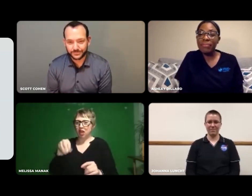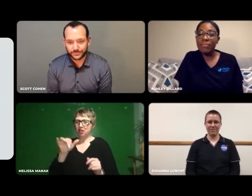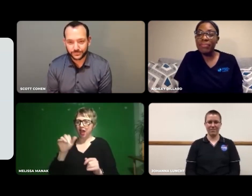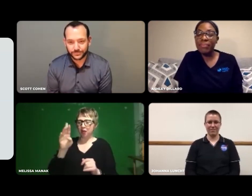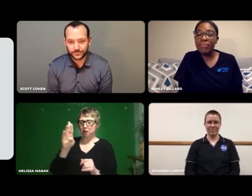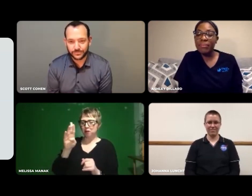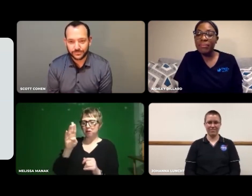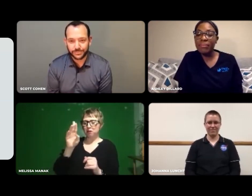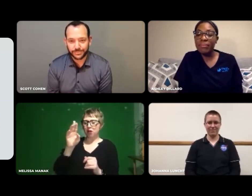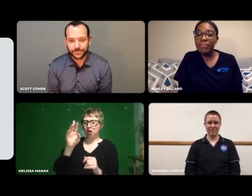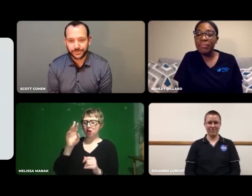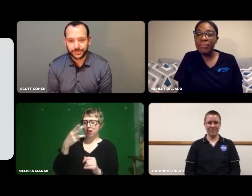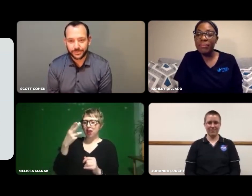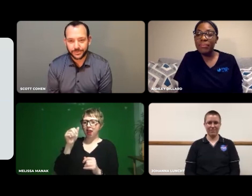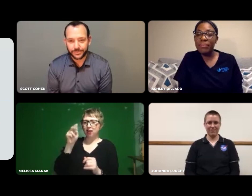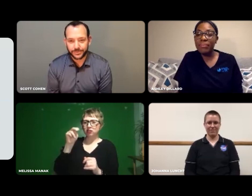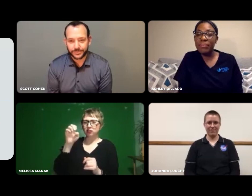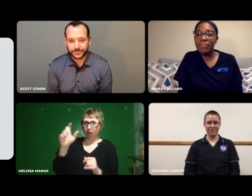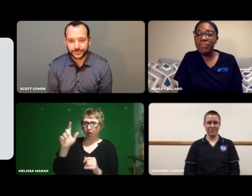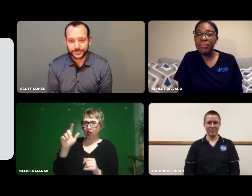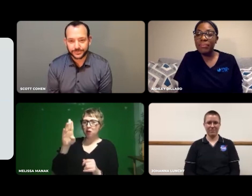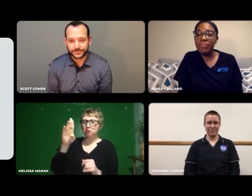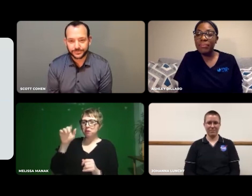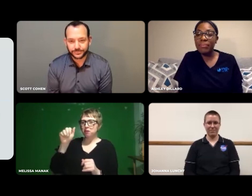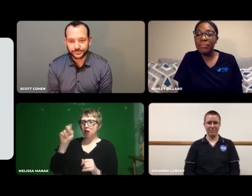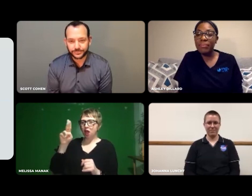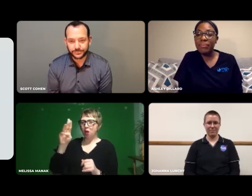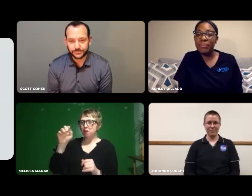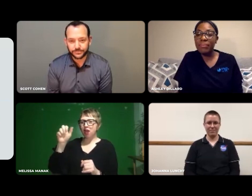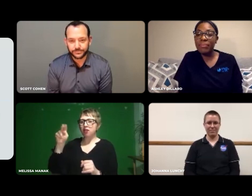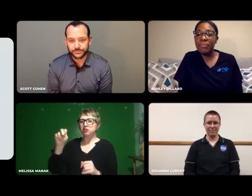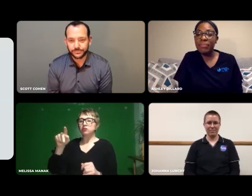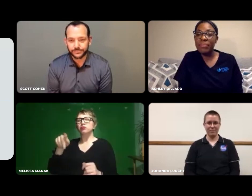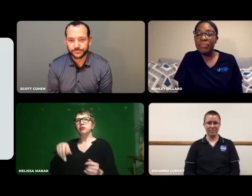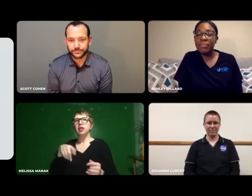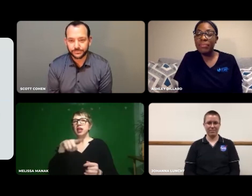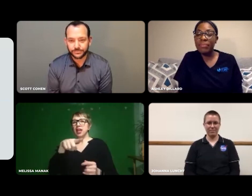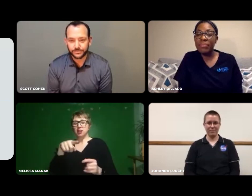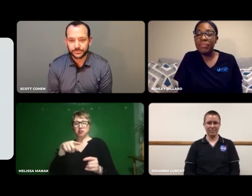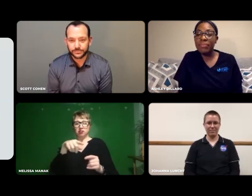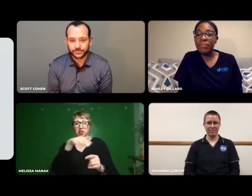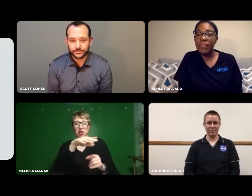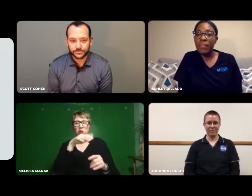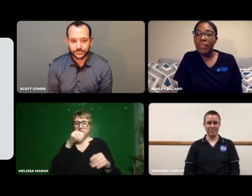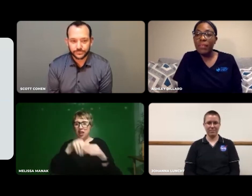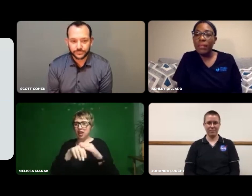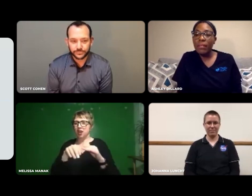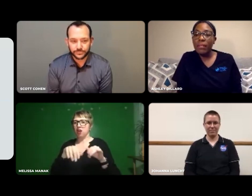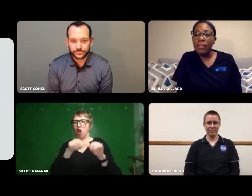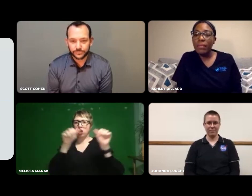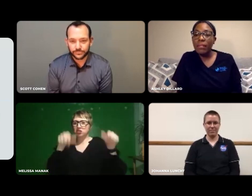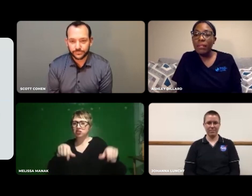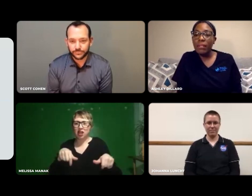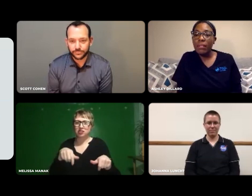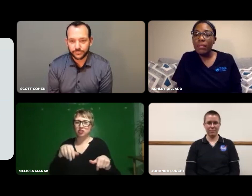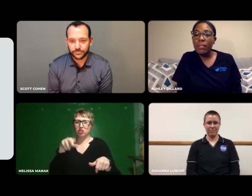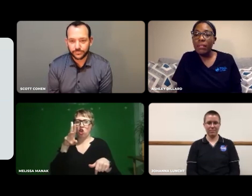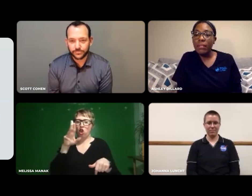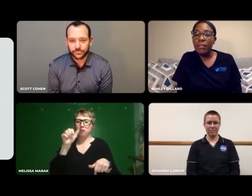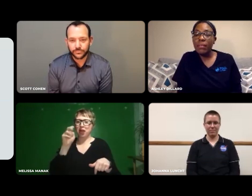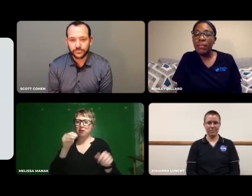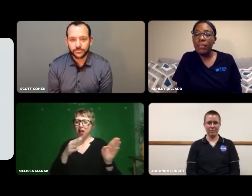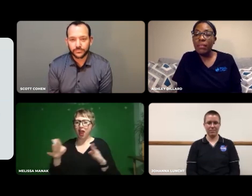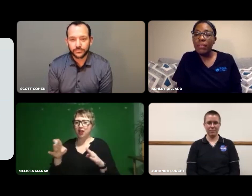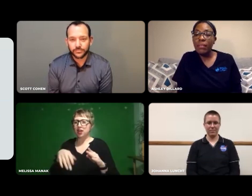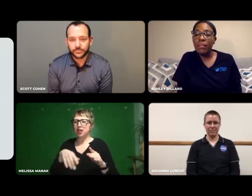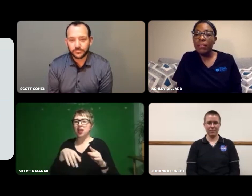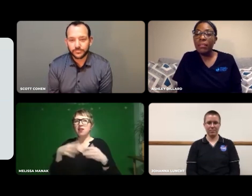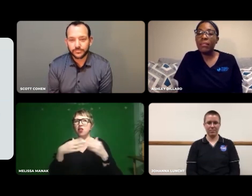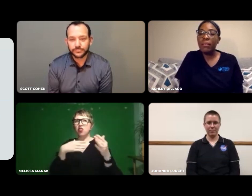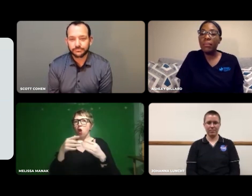There was no one else who was like Hansel Bauman in architecture and urban planning.